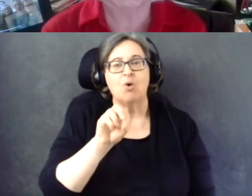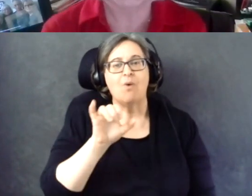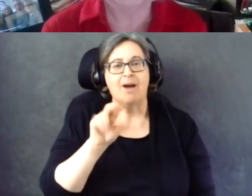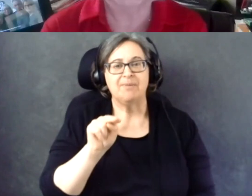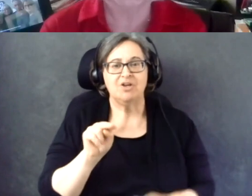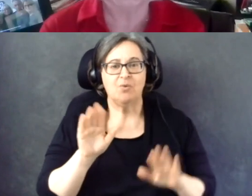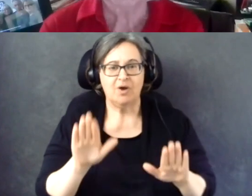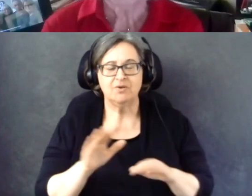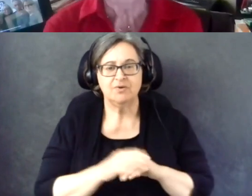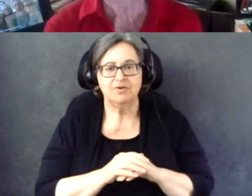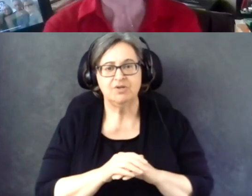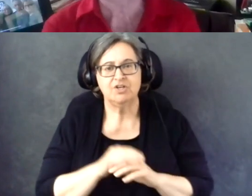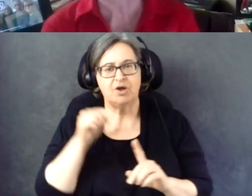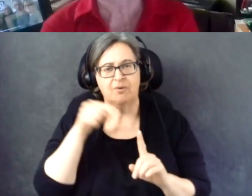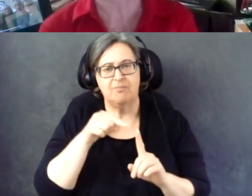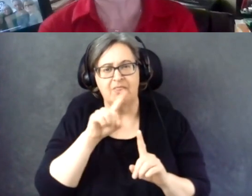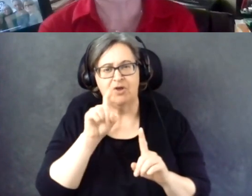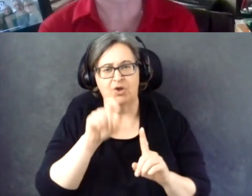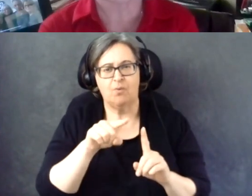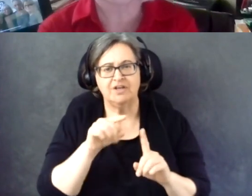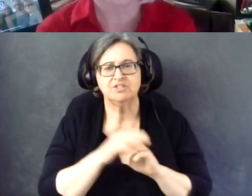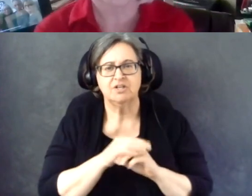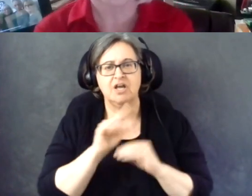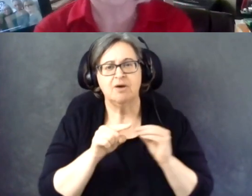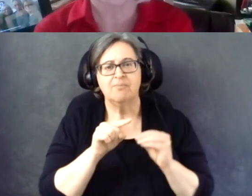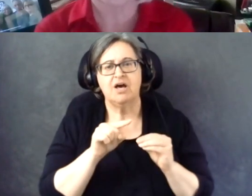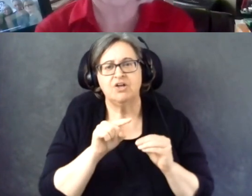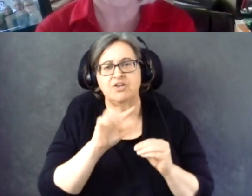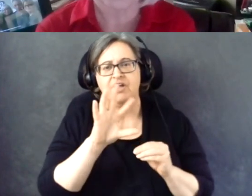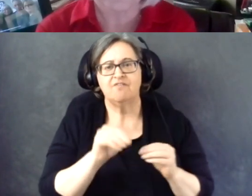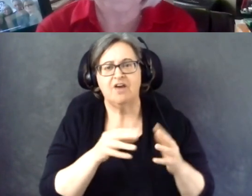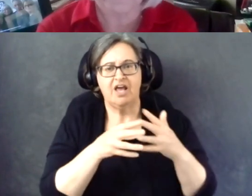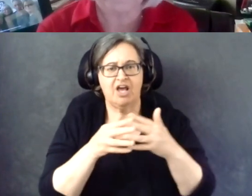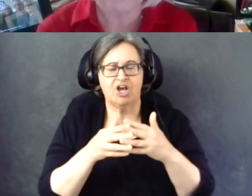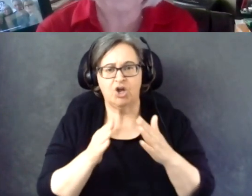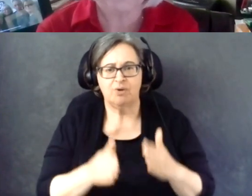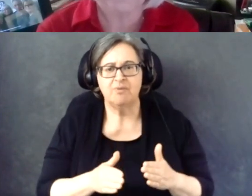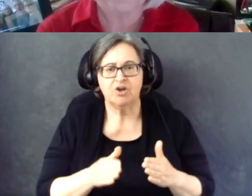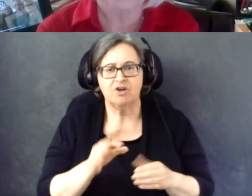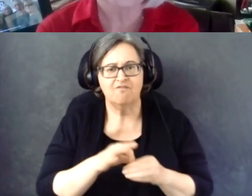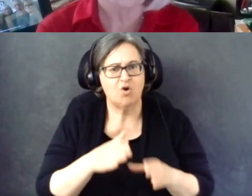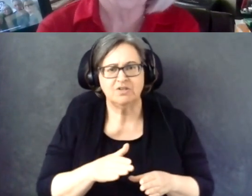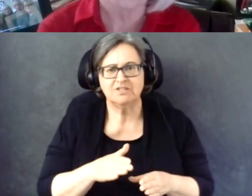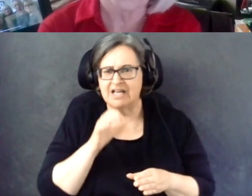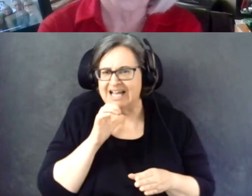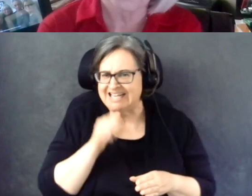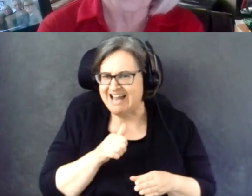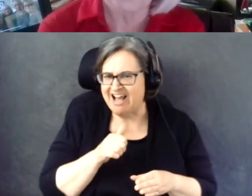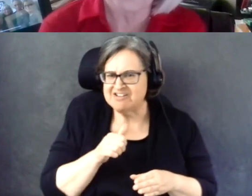And then back to the question of African-American voters turning away, were there reasons given